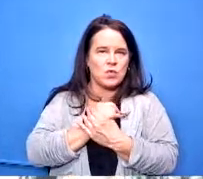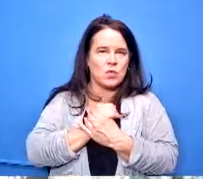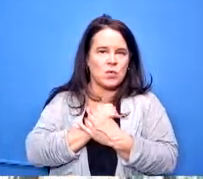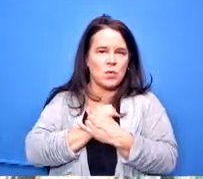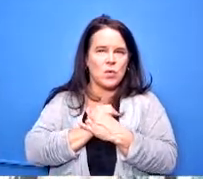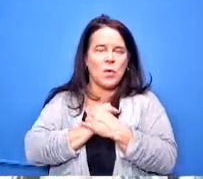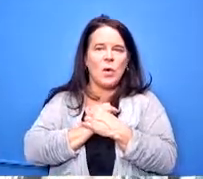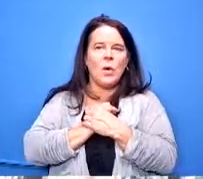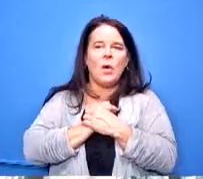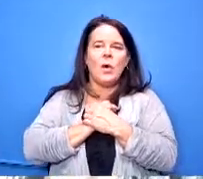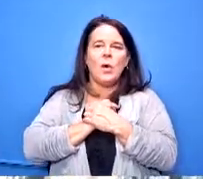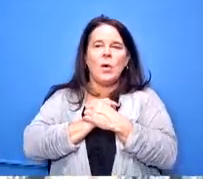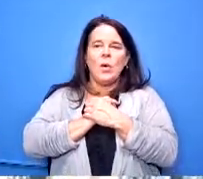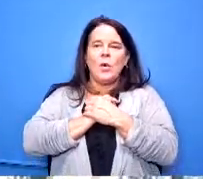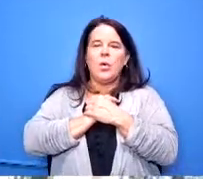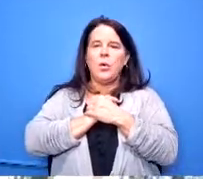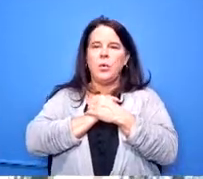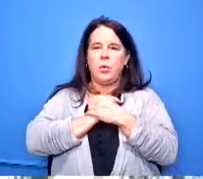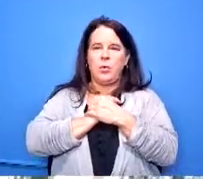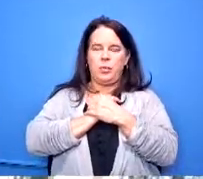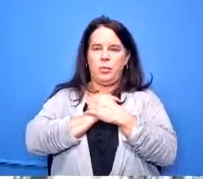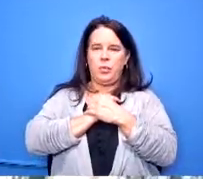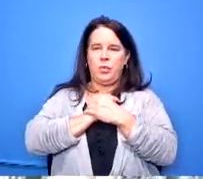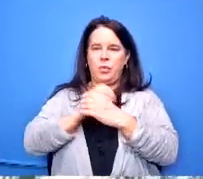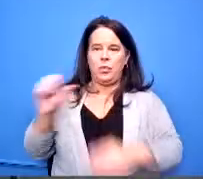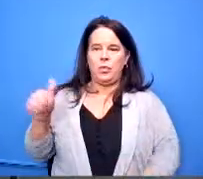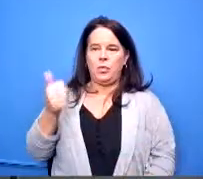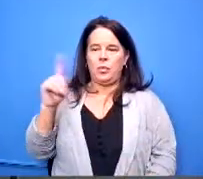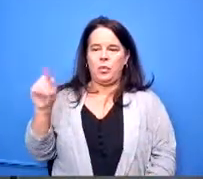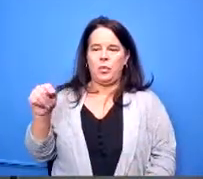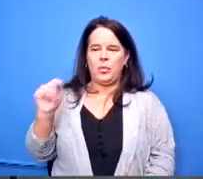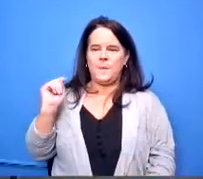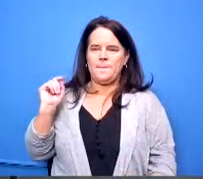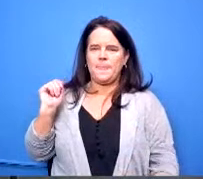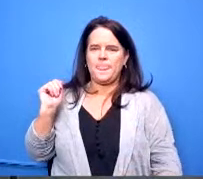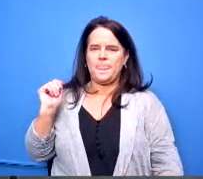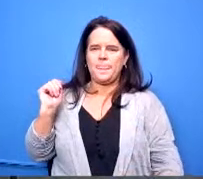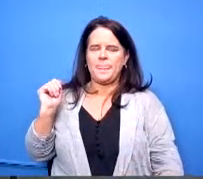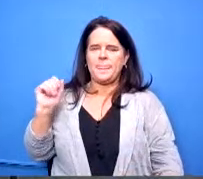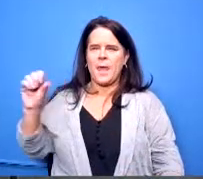any other questions thank you gentlemen any other questions on any other contracts